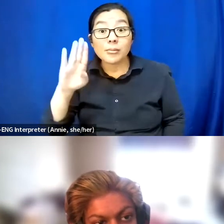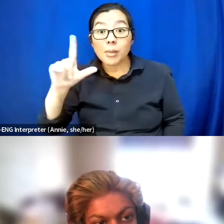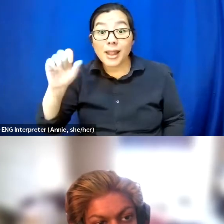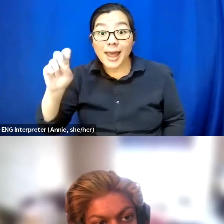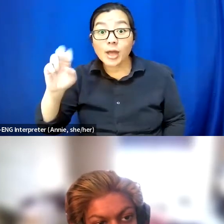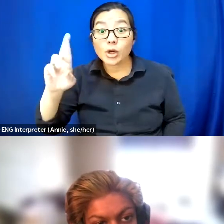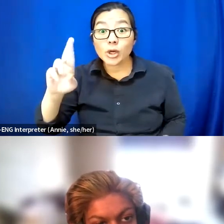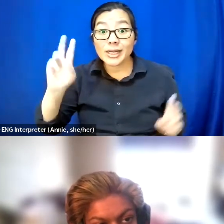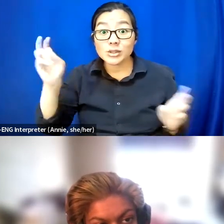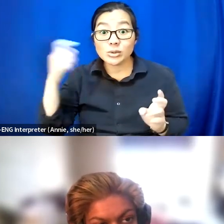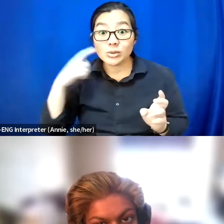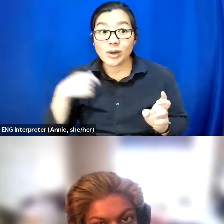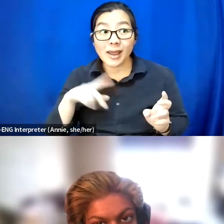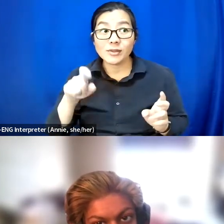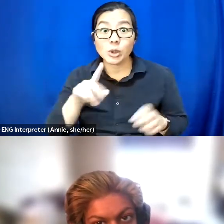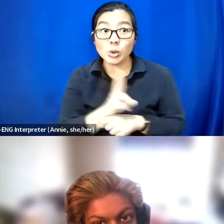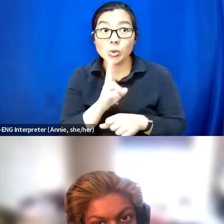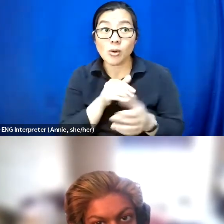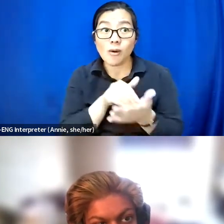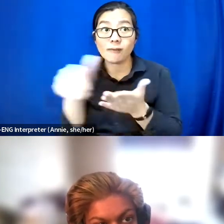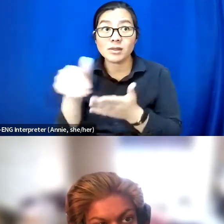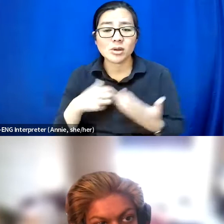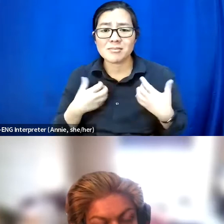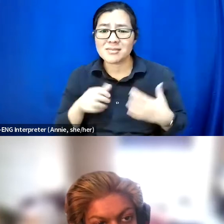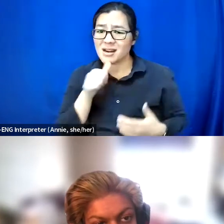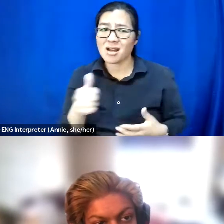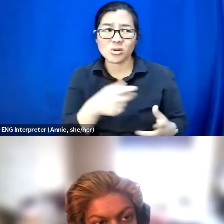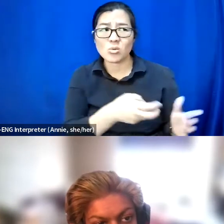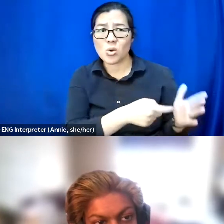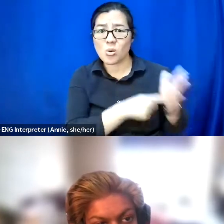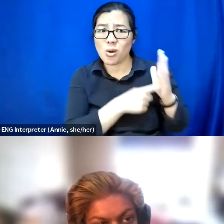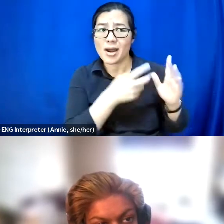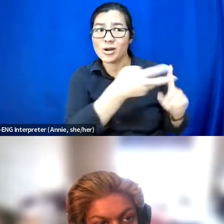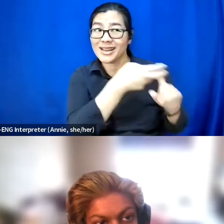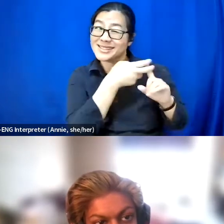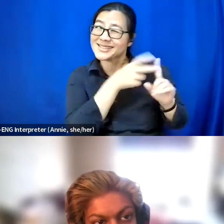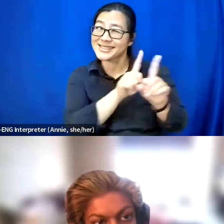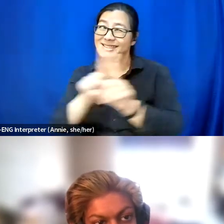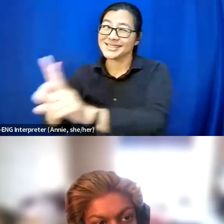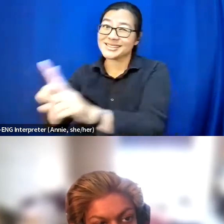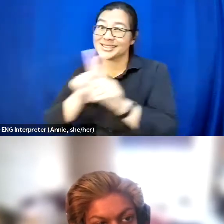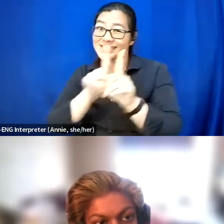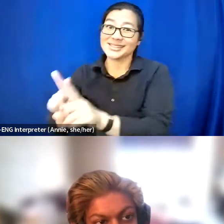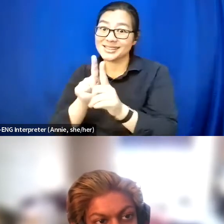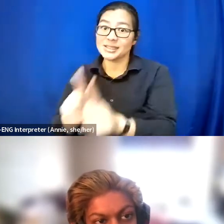And I'll say I'm not going to ask about take me to the toilet 12 times, that's just not access to me.